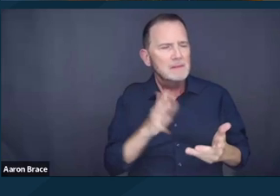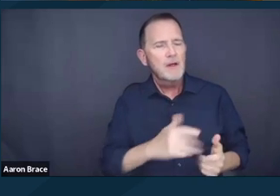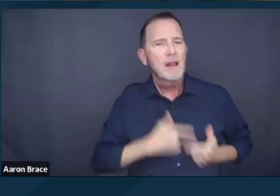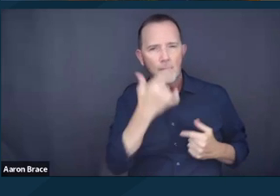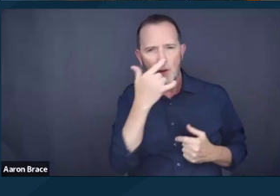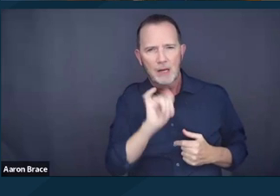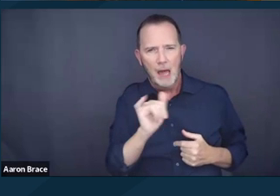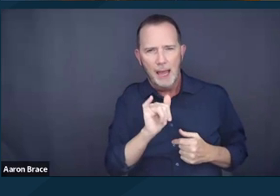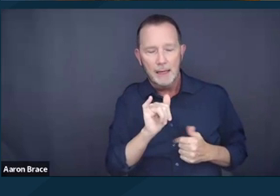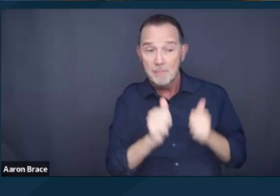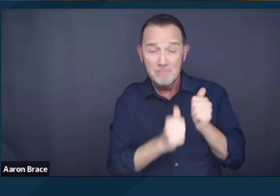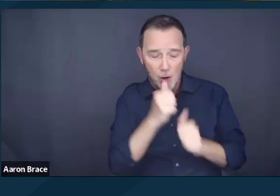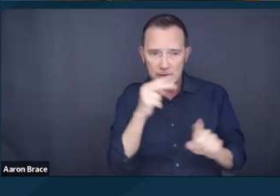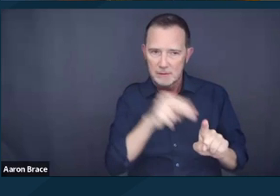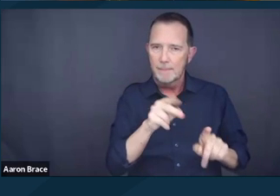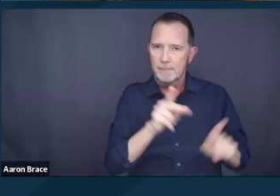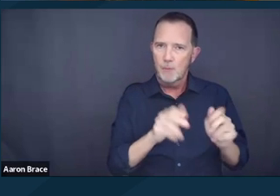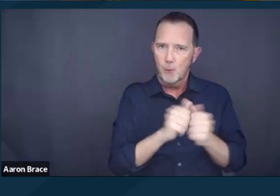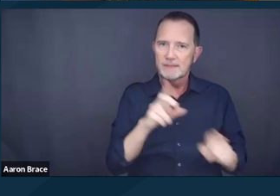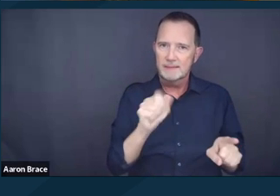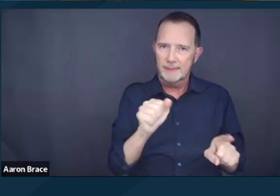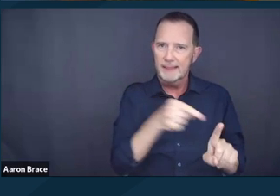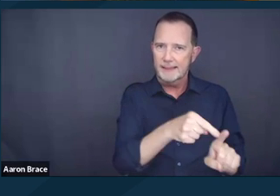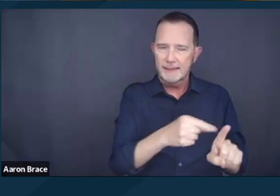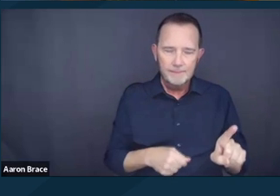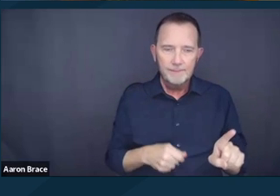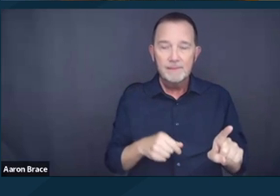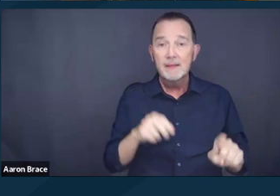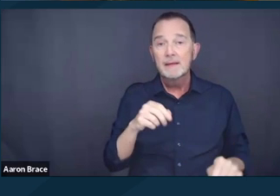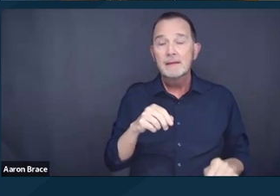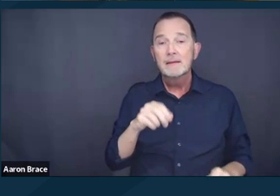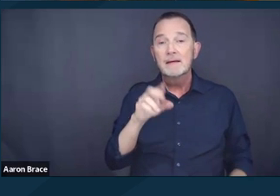Justice Sotomayor acknowledges at one point, that veterans with a history of mental health,